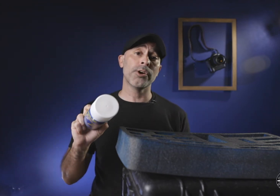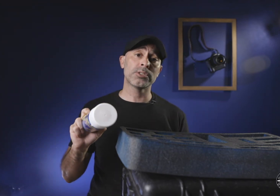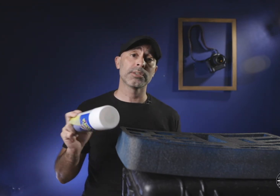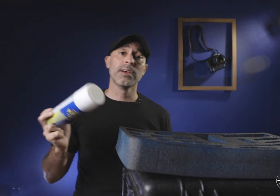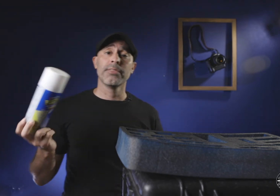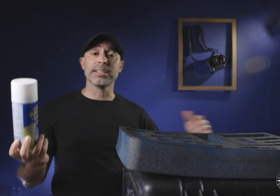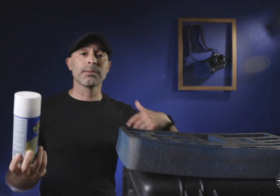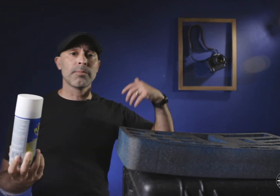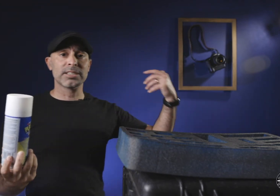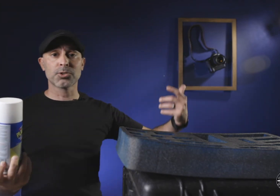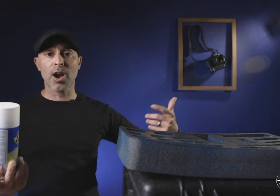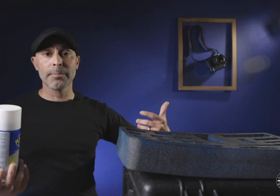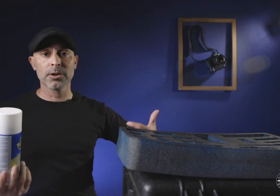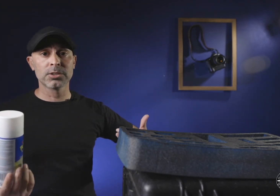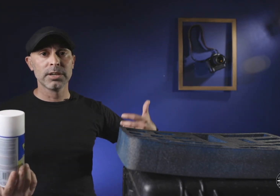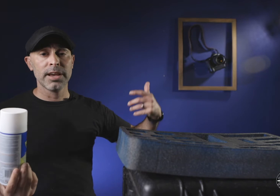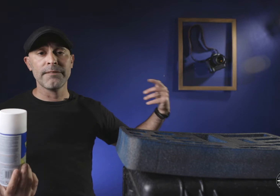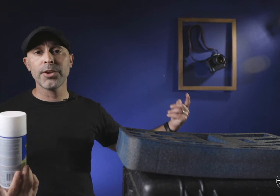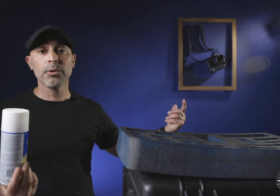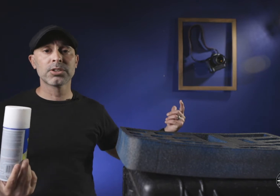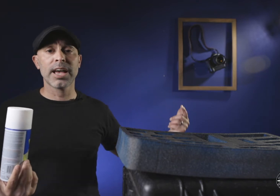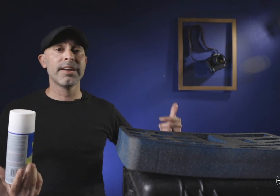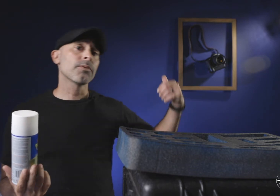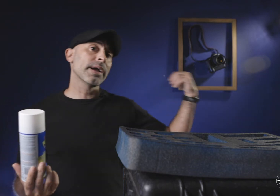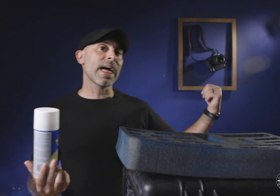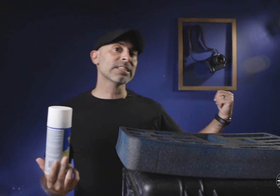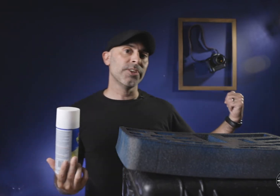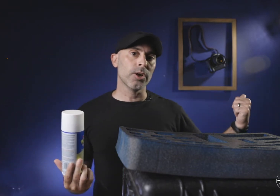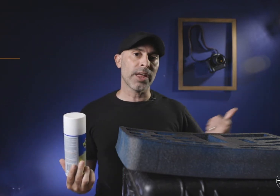notes that some of my subscribers and viewers said from my last video that I